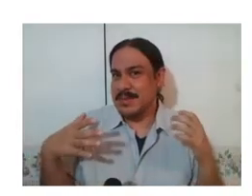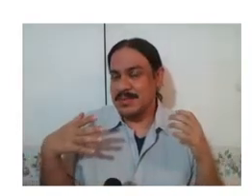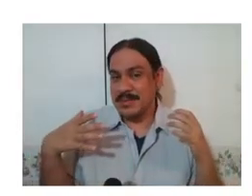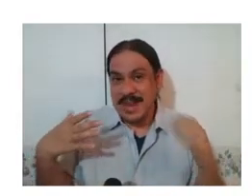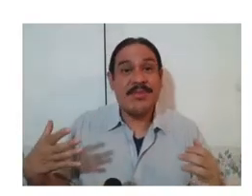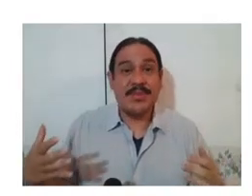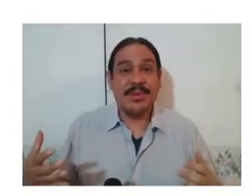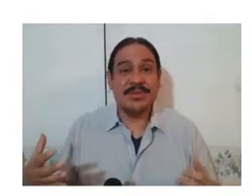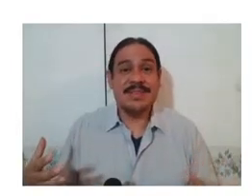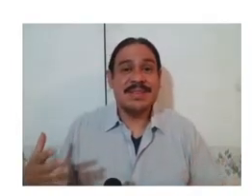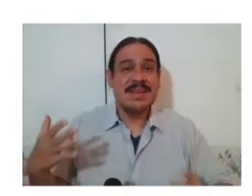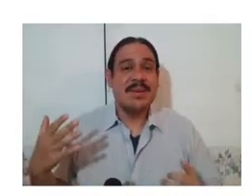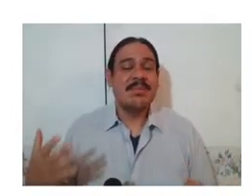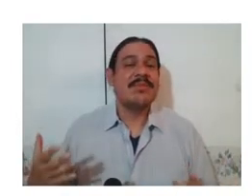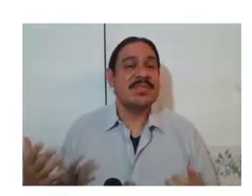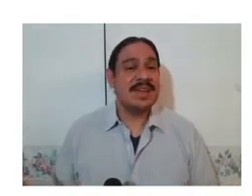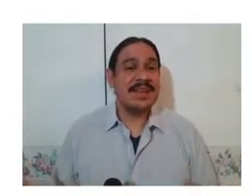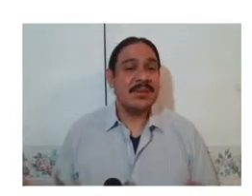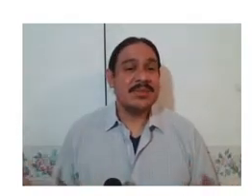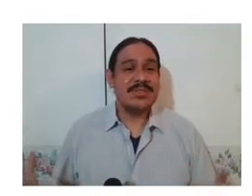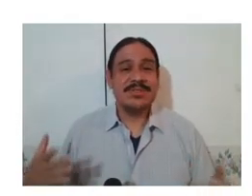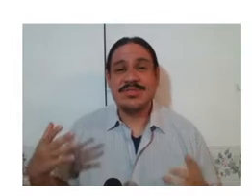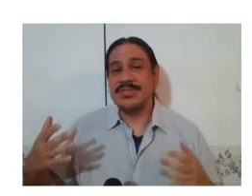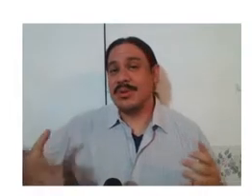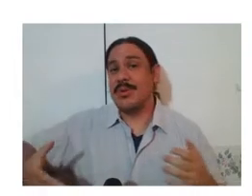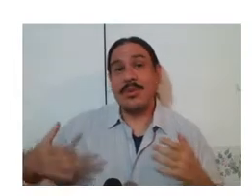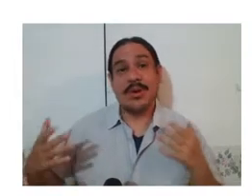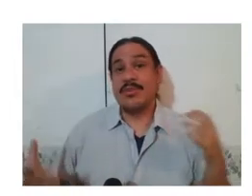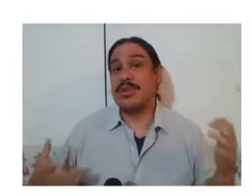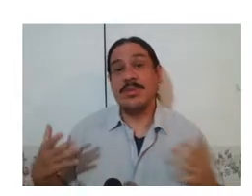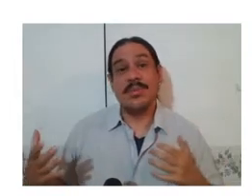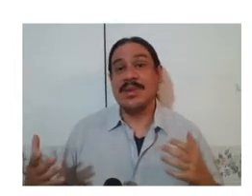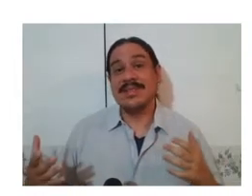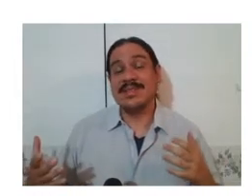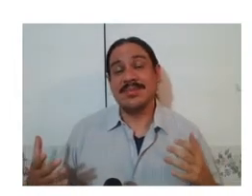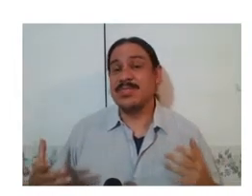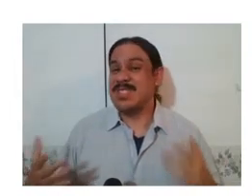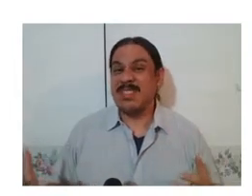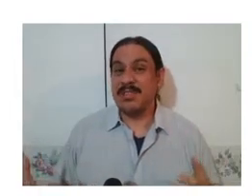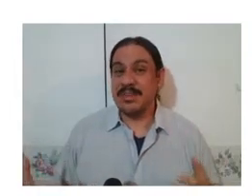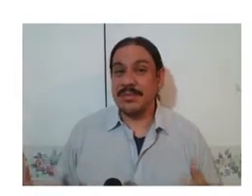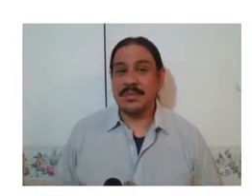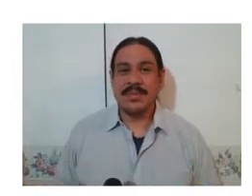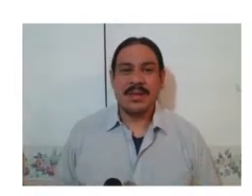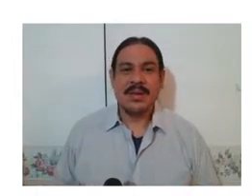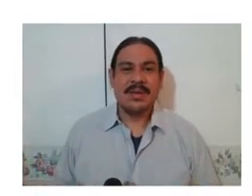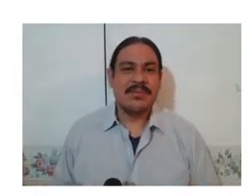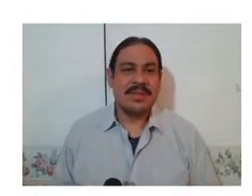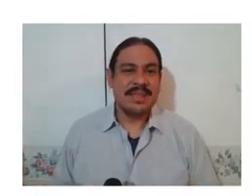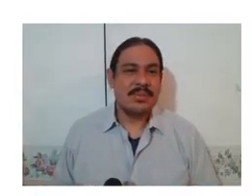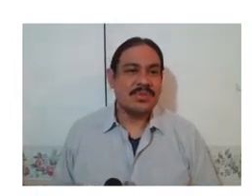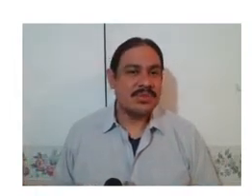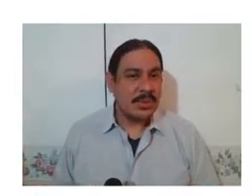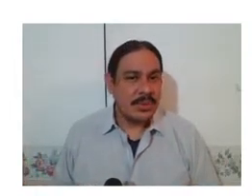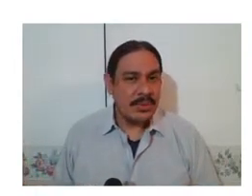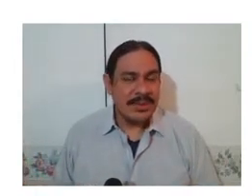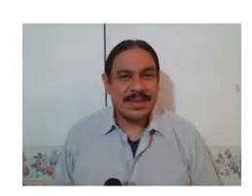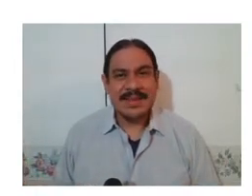the way are the first few lines of goldilocks and if you want to see the whole story transcribed in HamNoSys from asl from